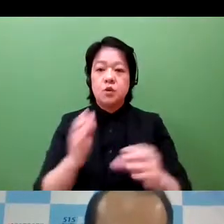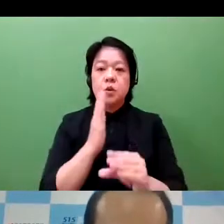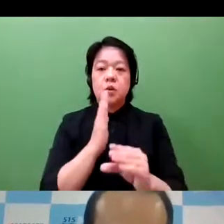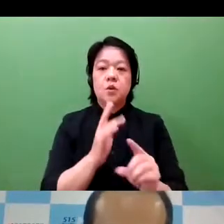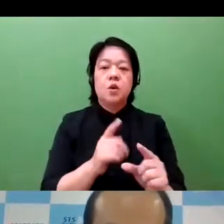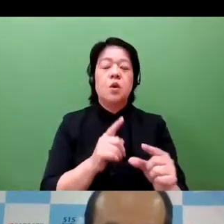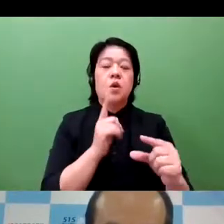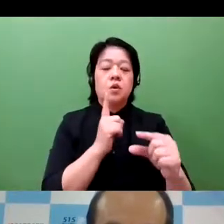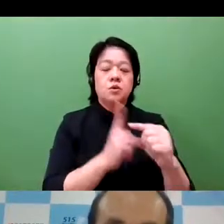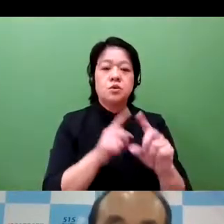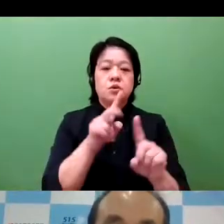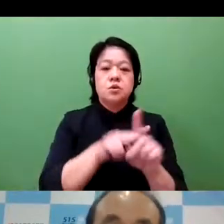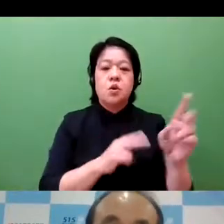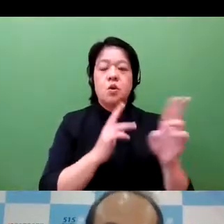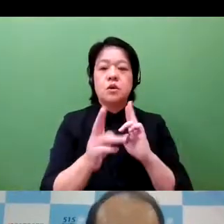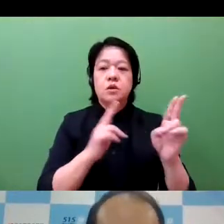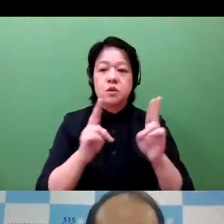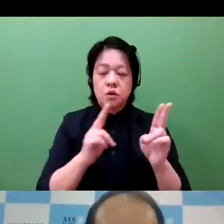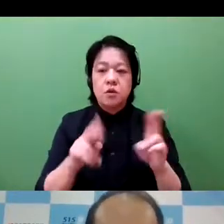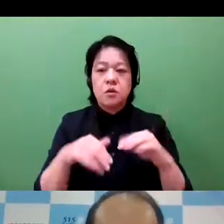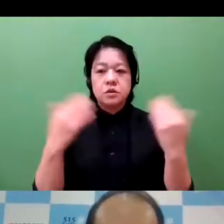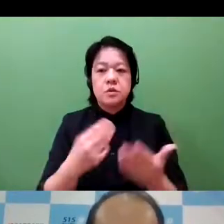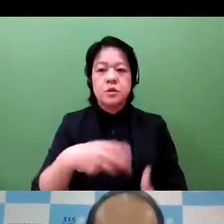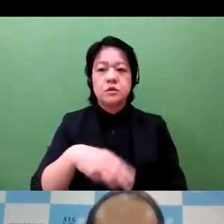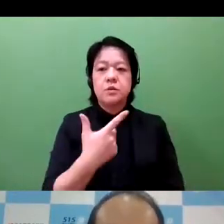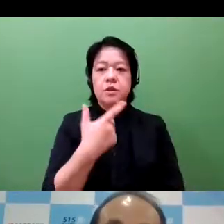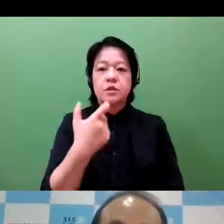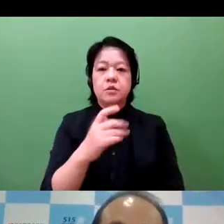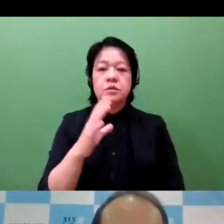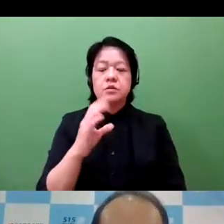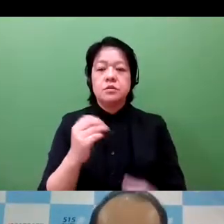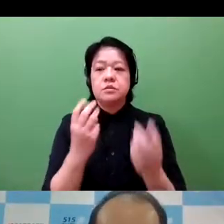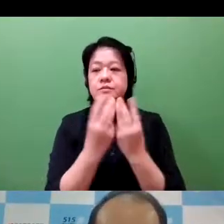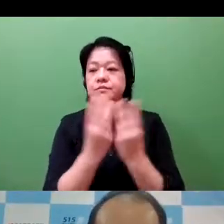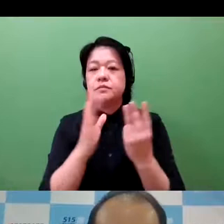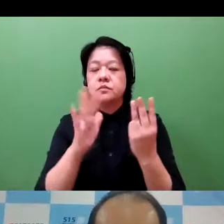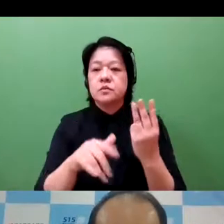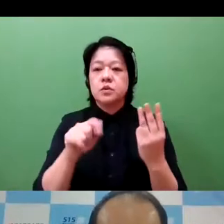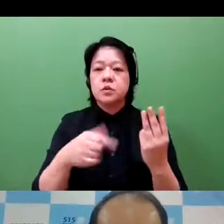When it comes to the SMEs, there are 3.6 million SMEs in Japan,